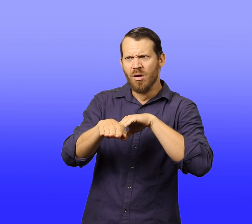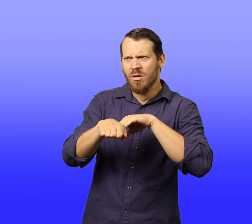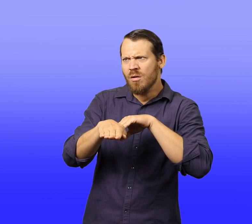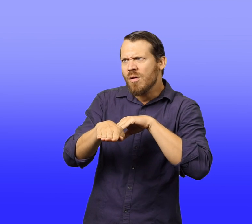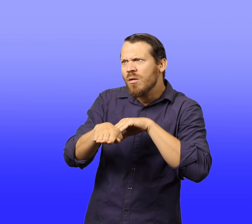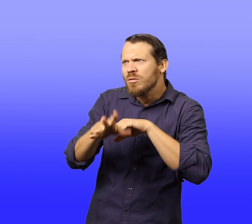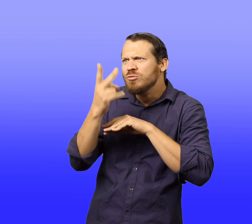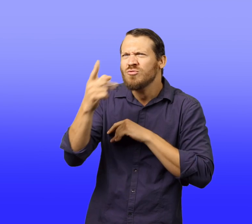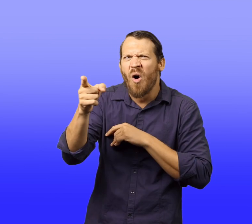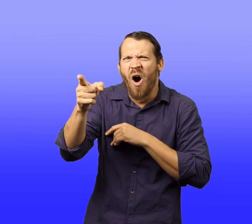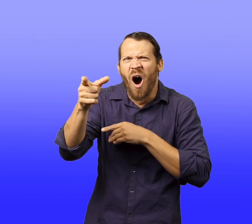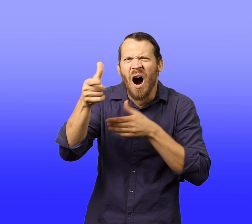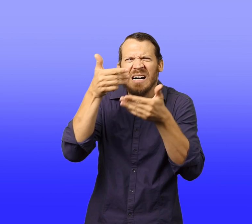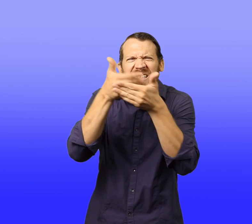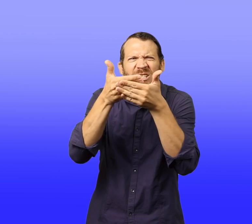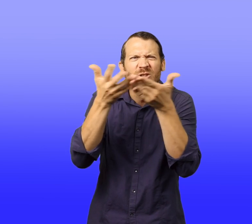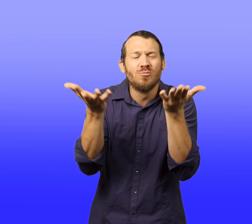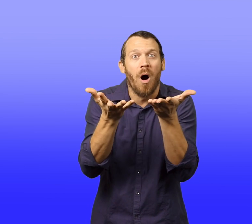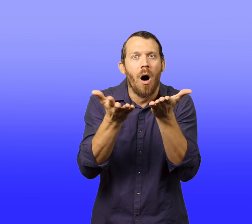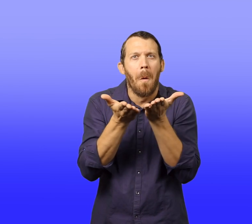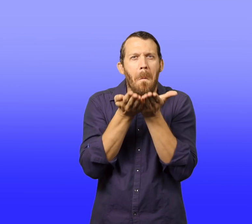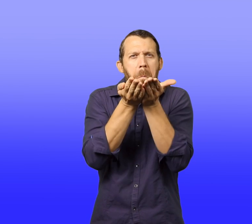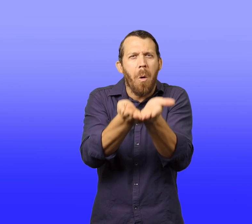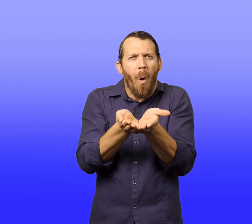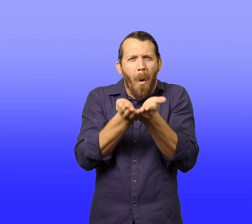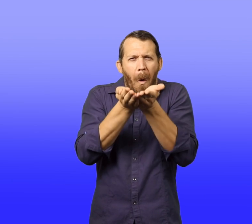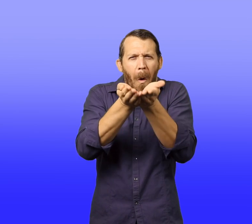on an open sea drifting towards a fishing boat.